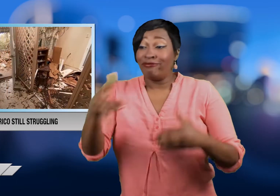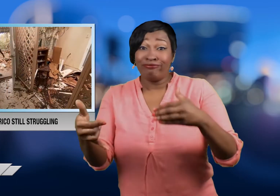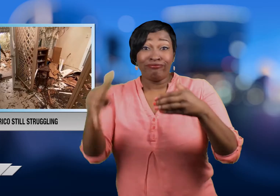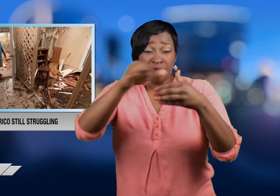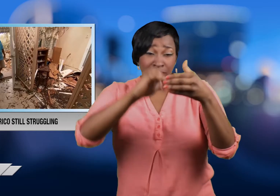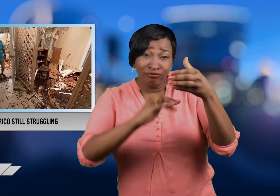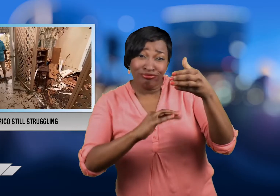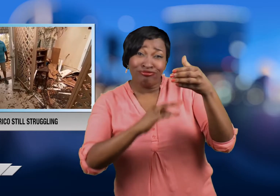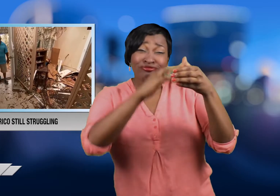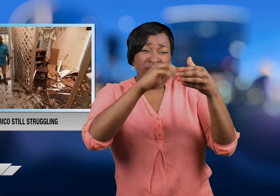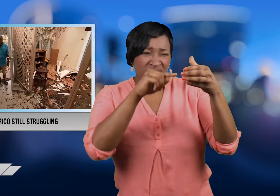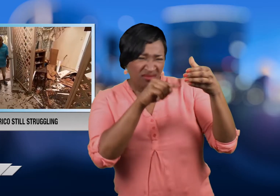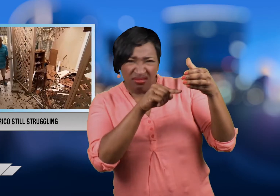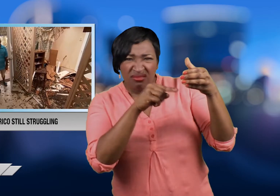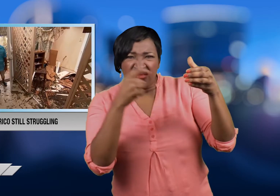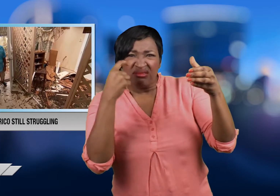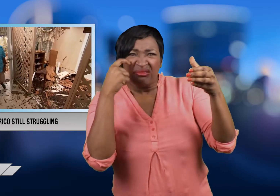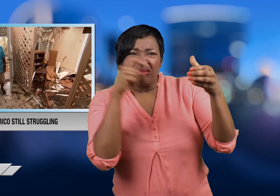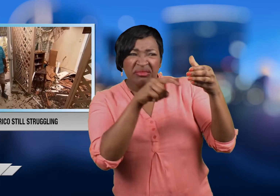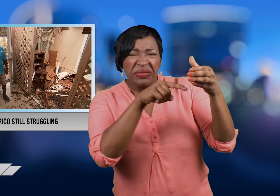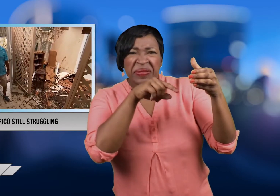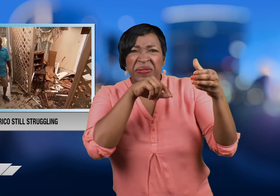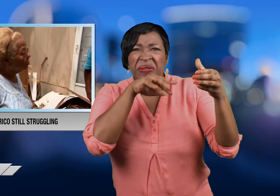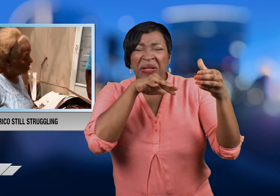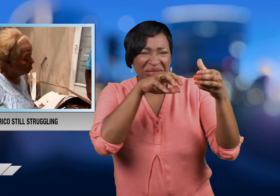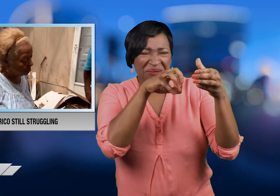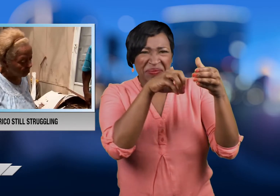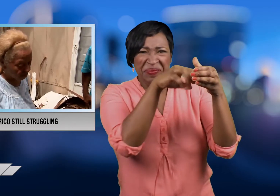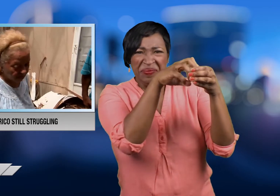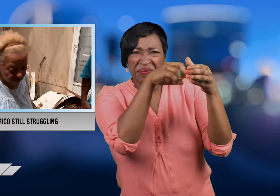And a lot of the drinking water is still dirty